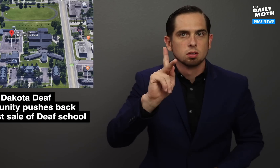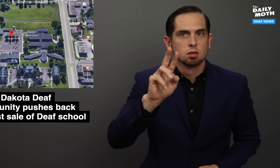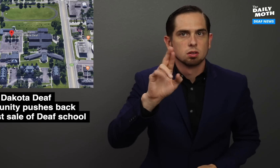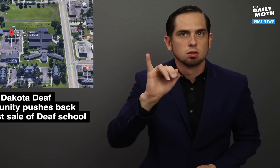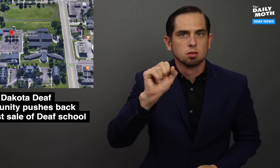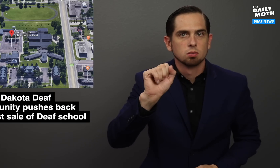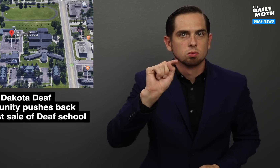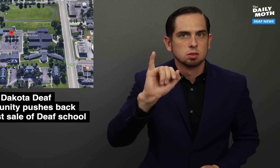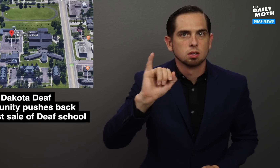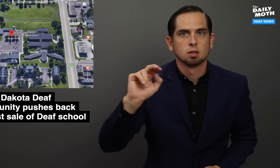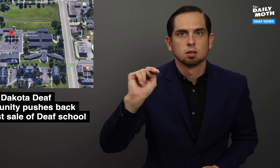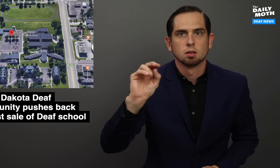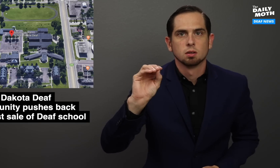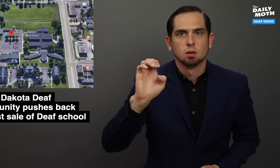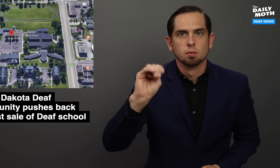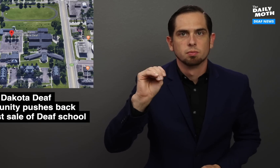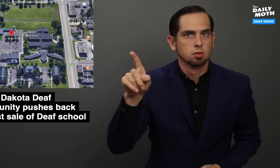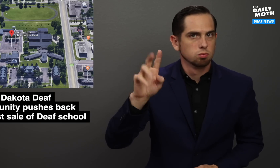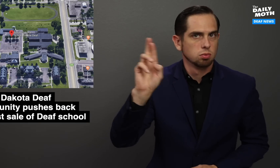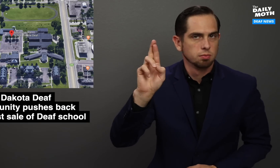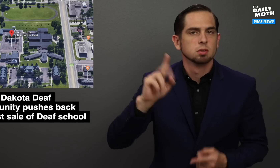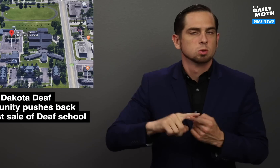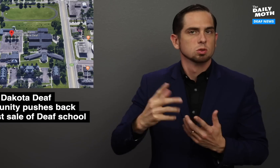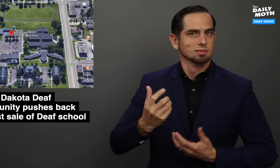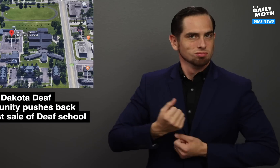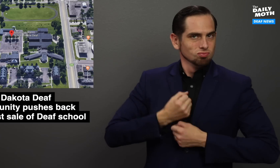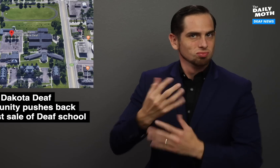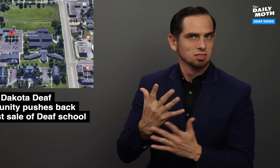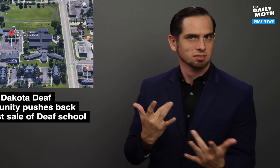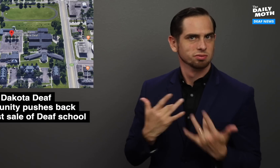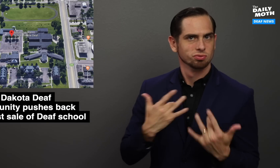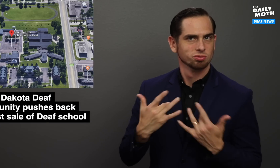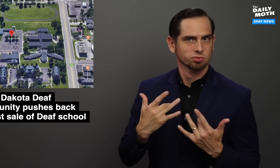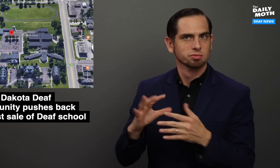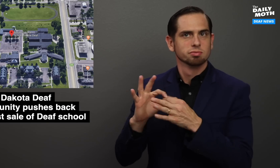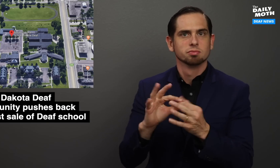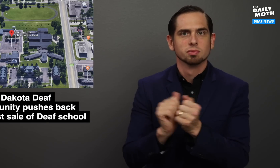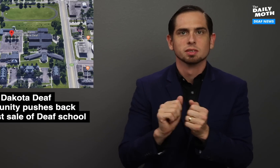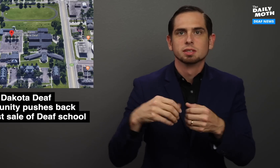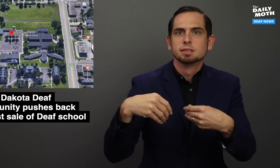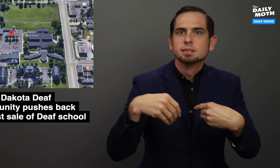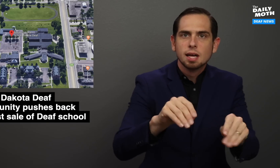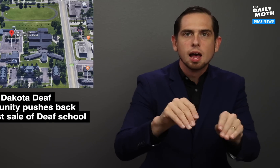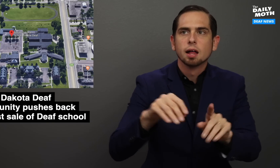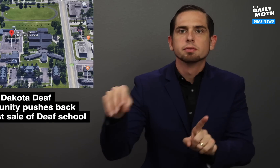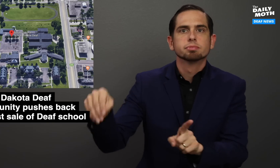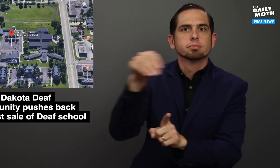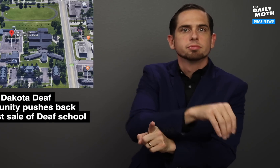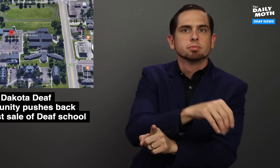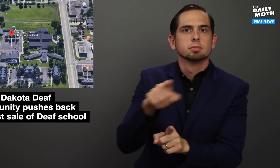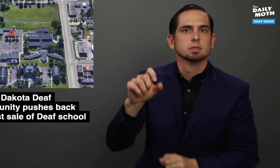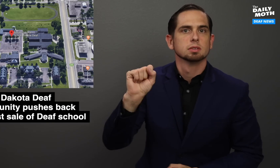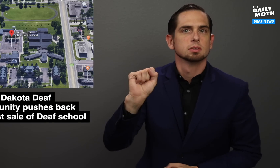Kristi Noem (R) to express concerns with the sale/swapping